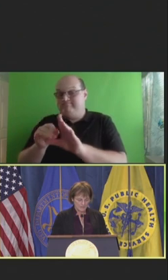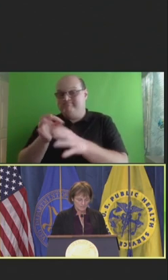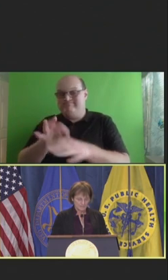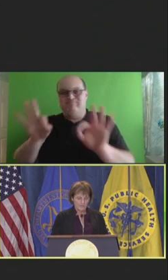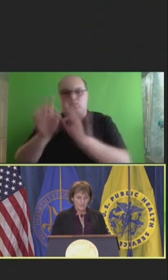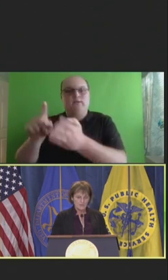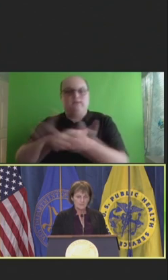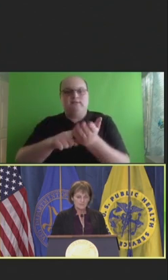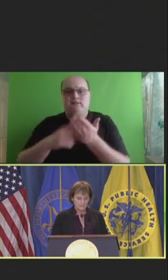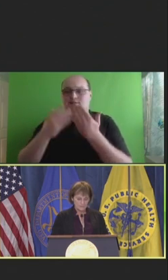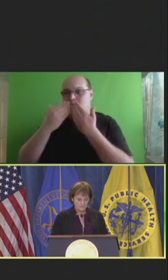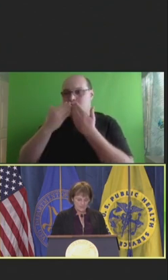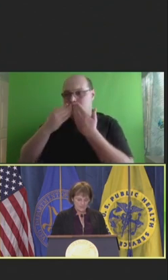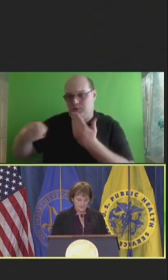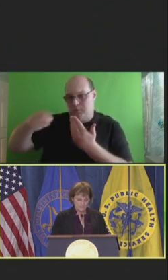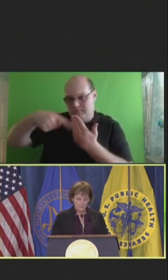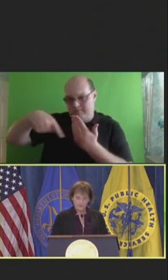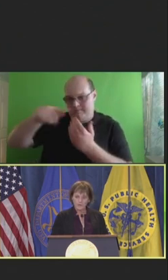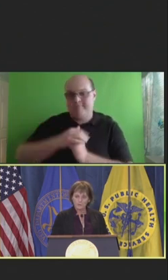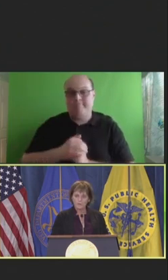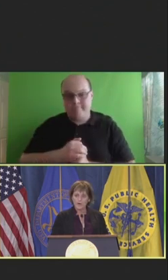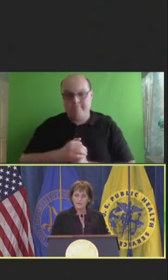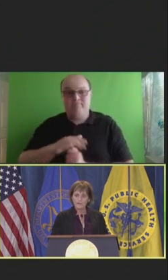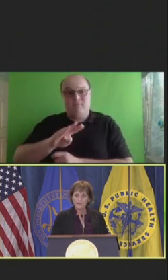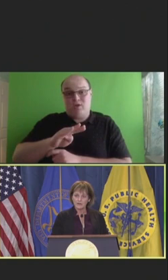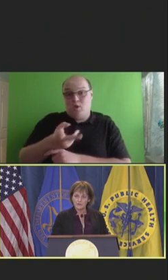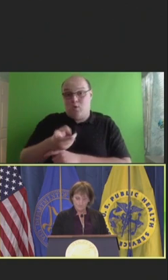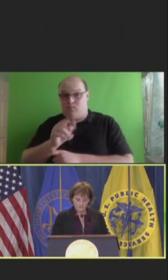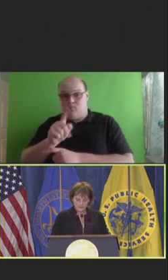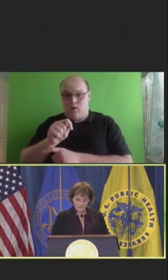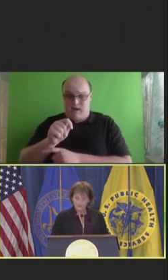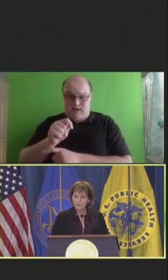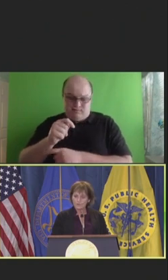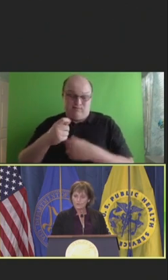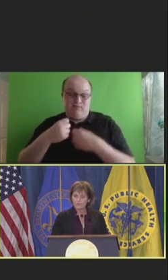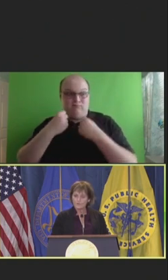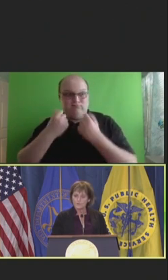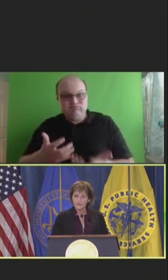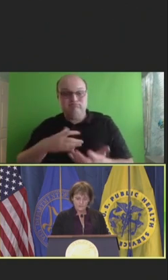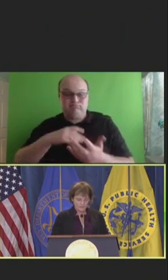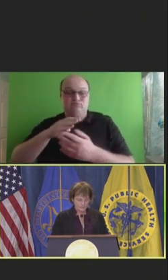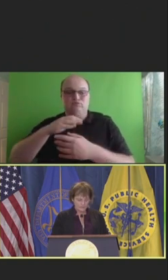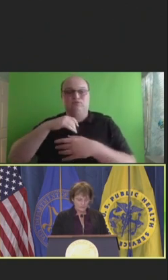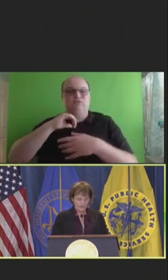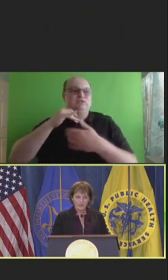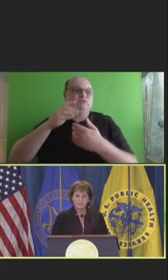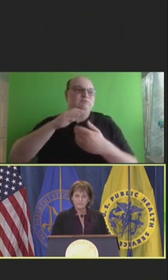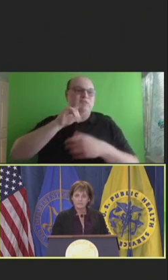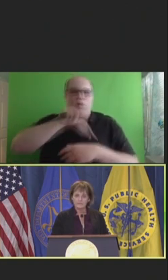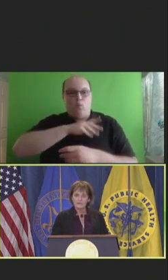Given the association of burnout with quality of care, turnover, reductions in work effort,